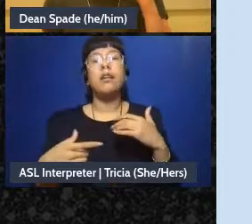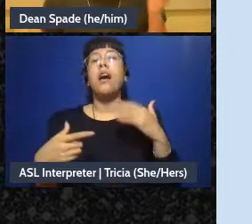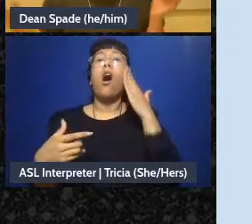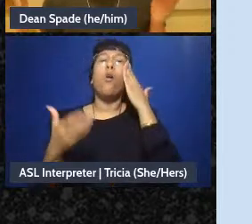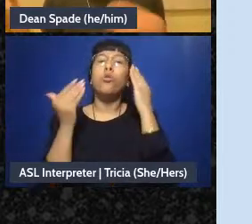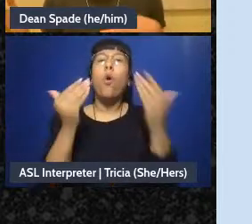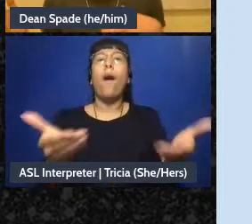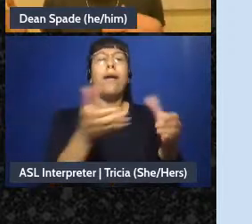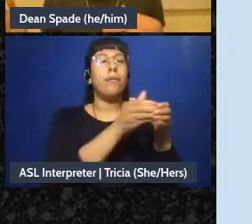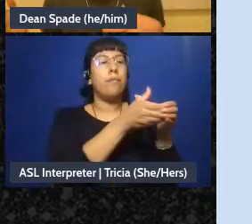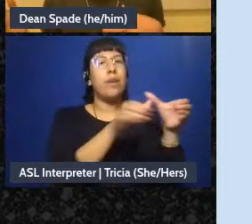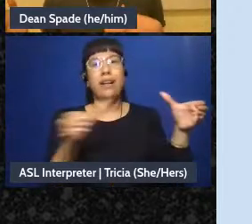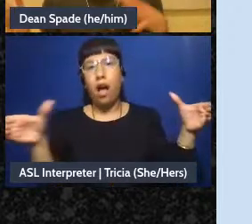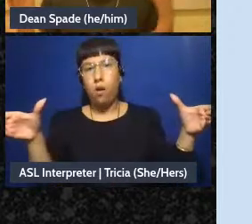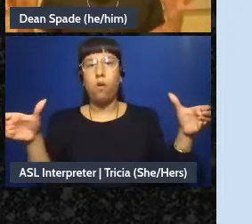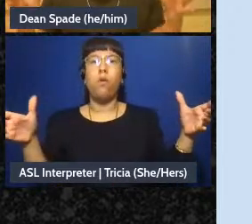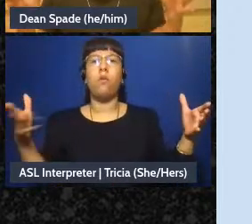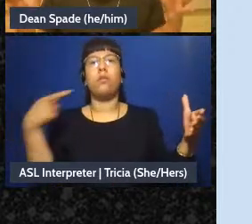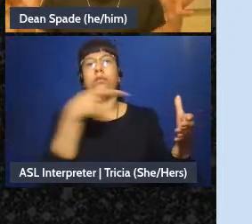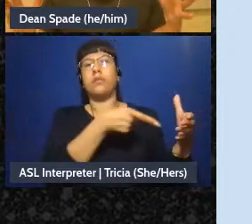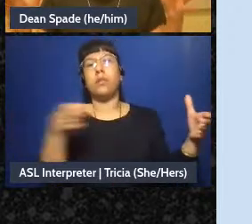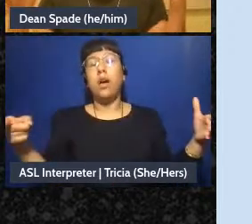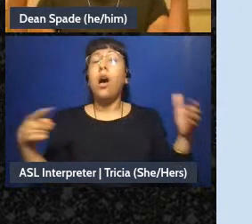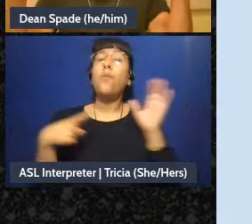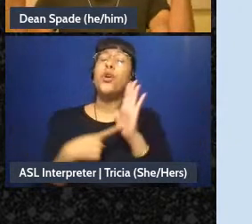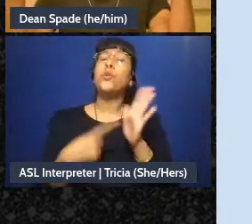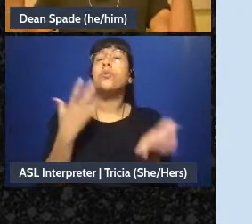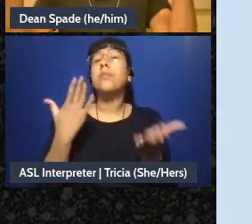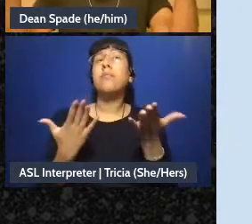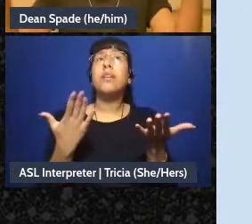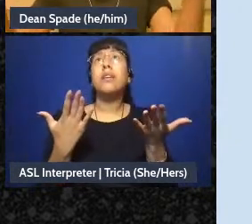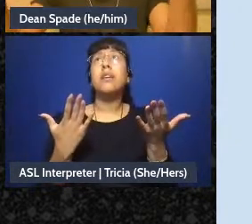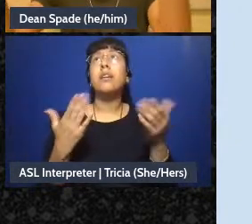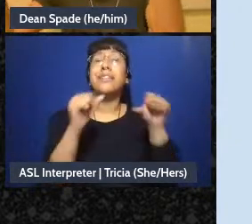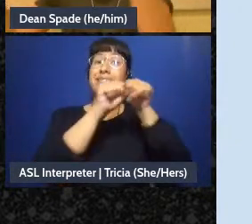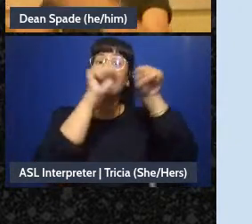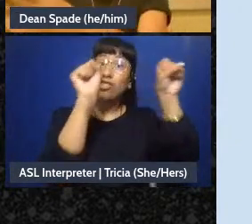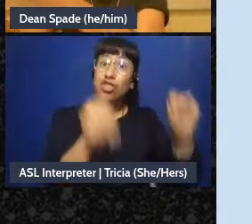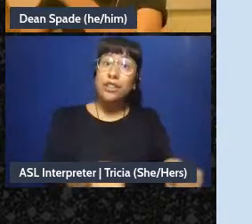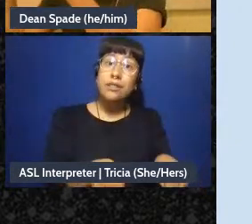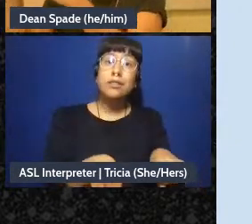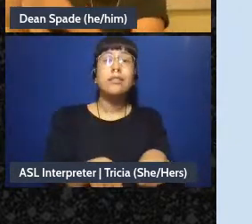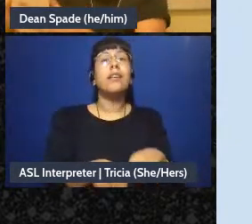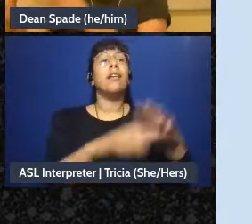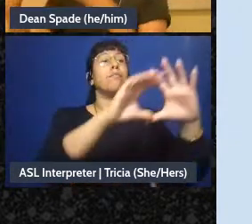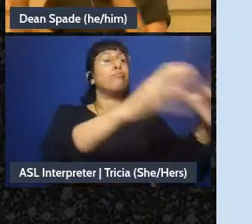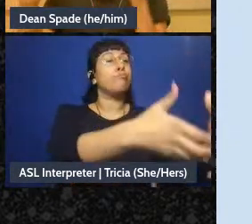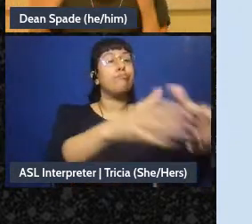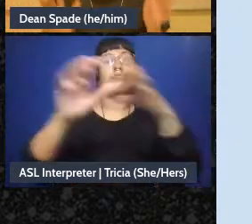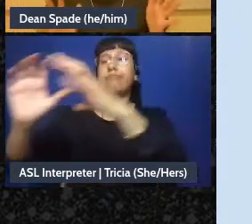or I've been in meetings where we've used like stations, like, it'll be like, you know, you-you travel around to different pieces of butcher paper and answer different parts